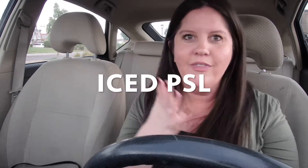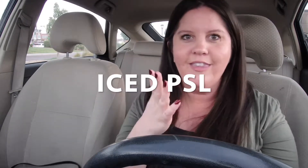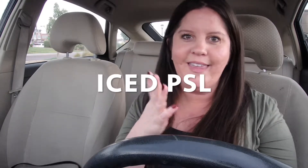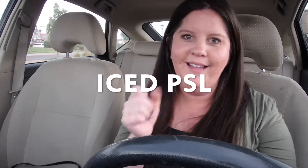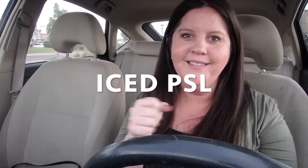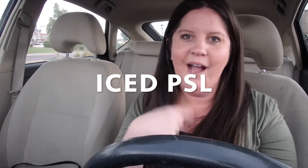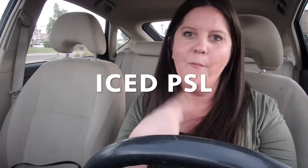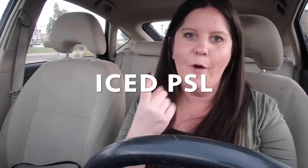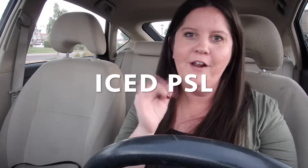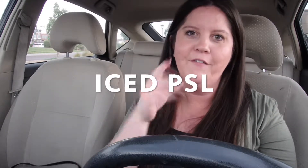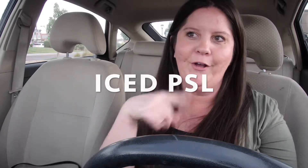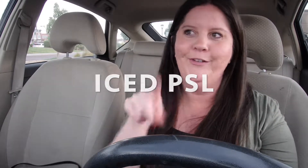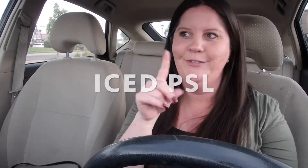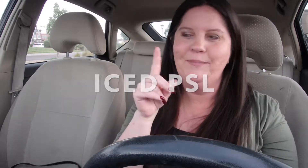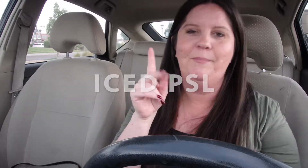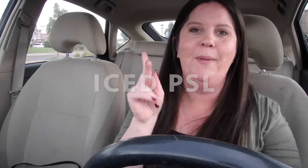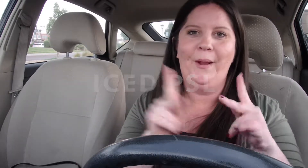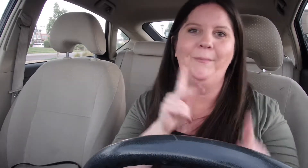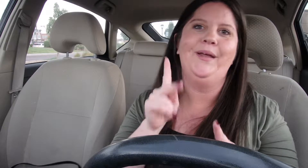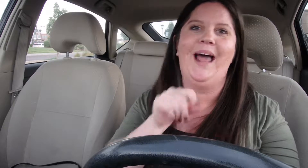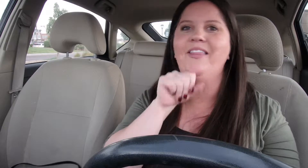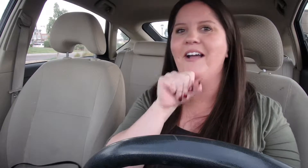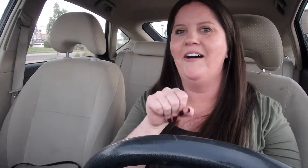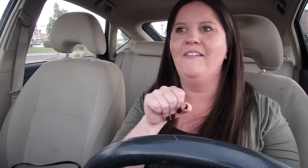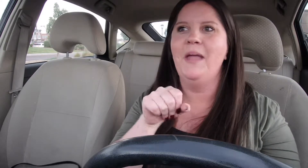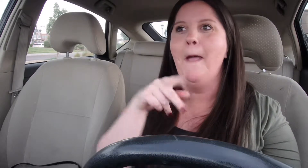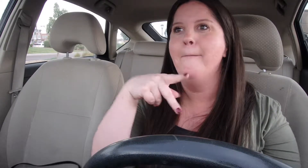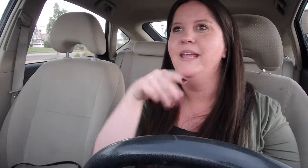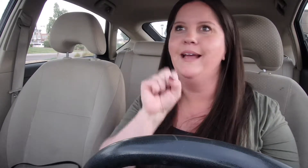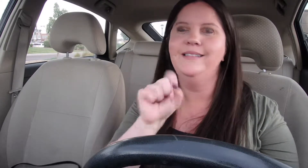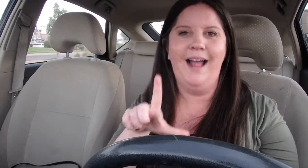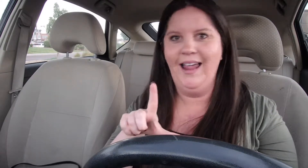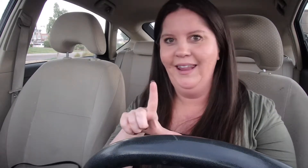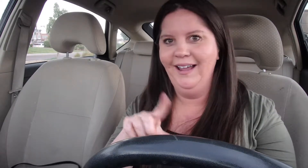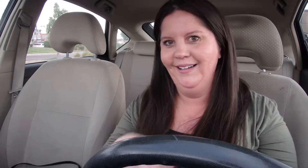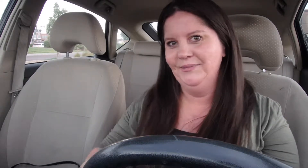Yes I'm one of those people That loves PSL